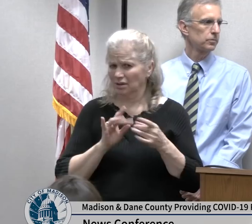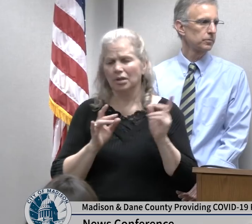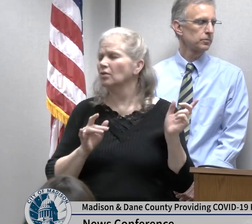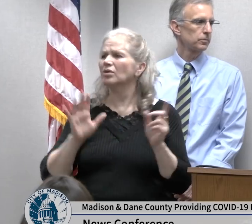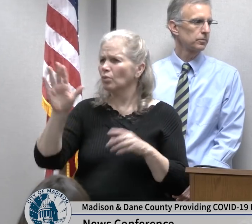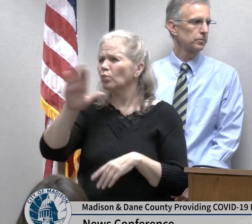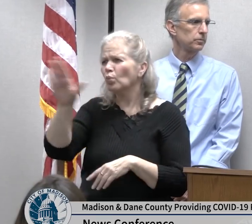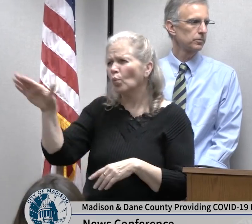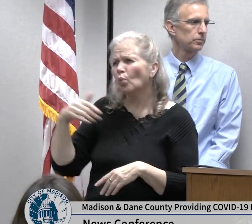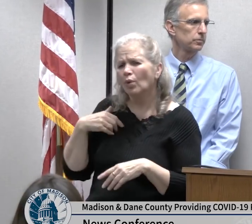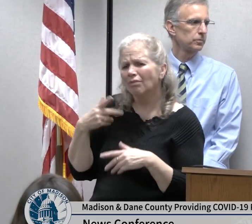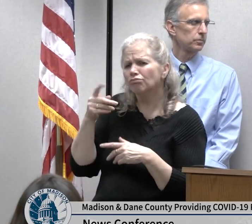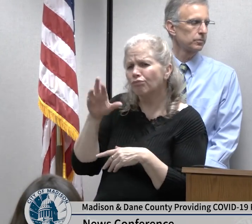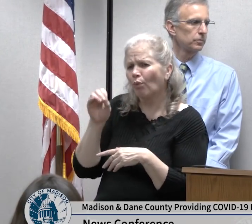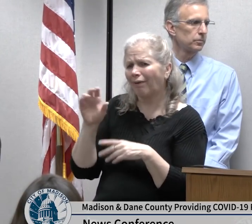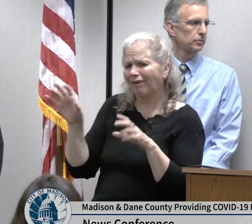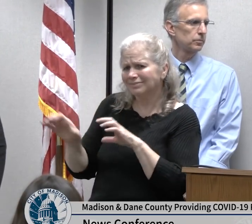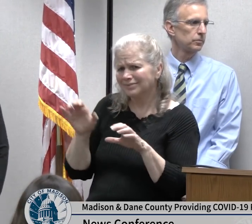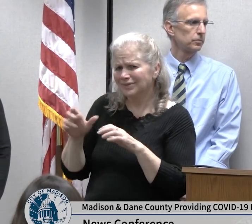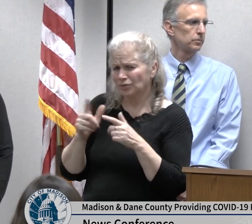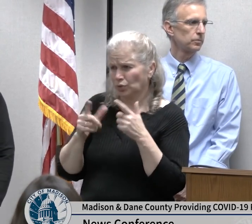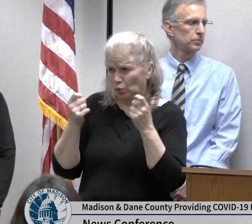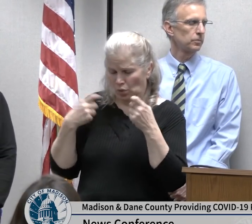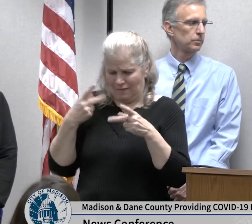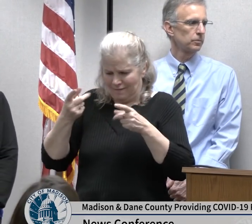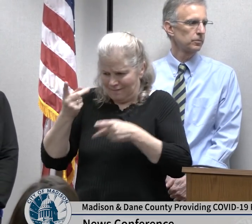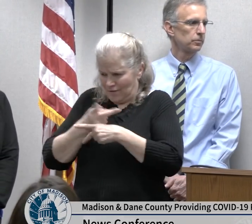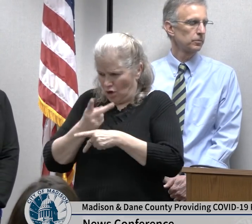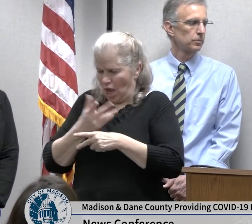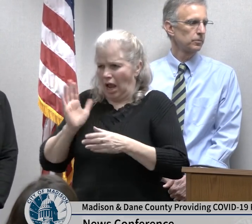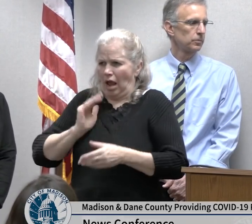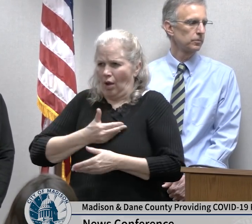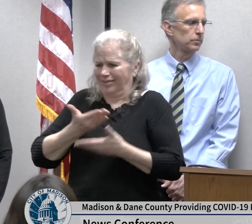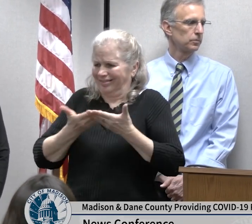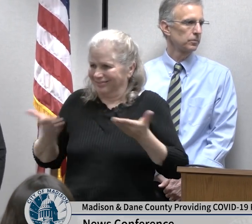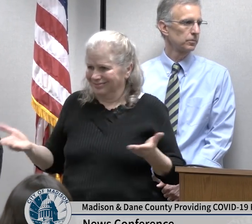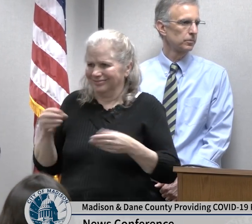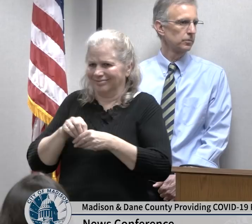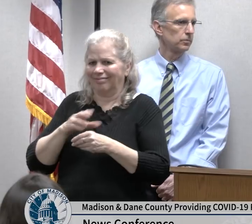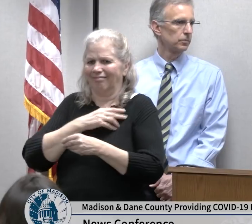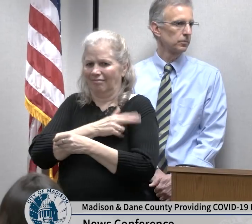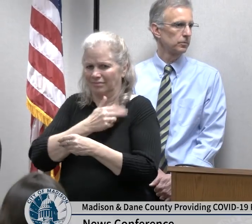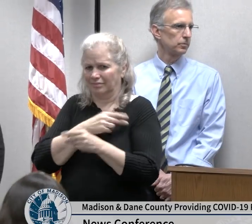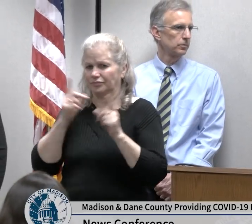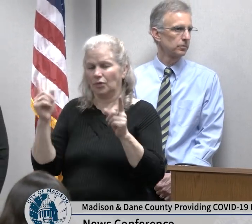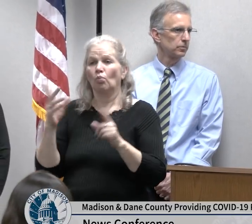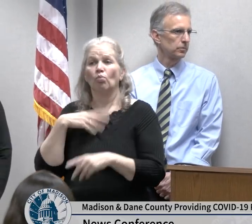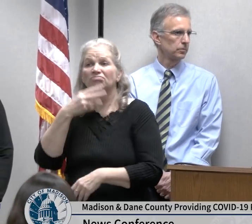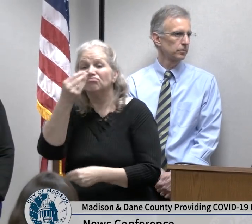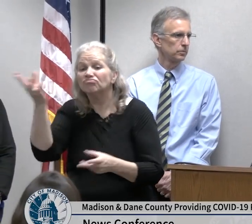resources one of the things that we have been doing is keeping our masks in PPE